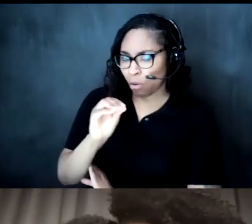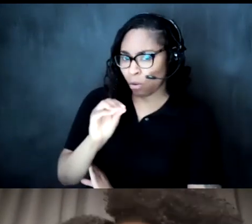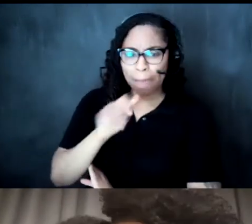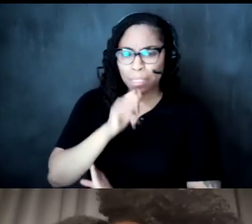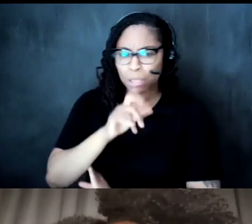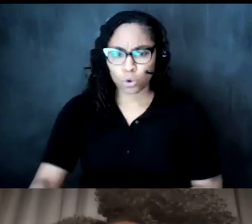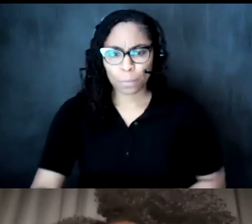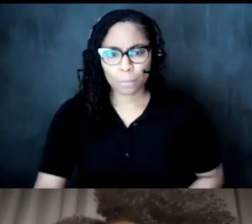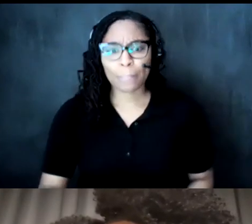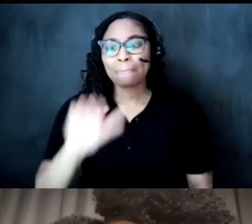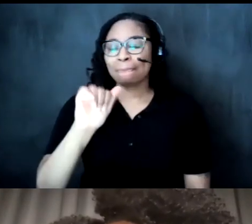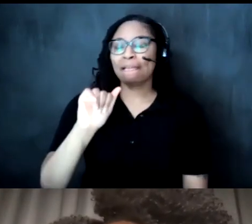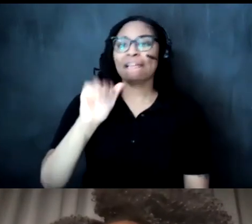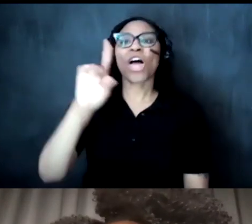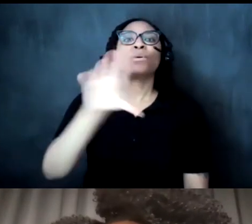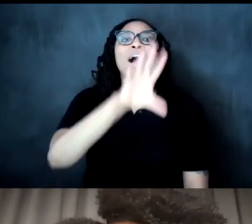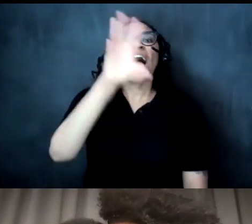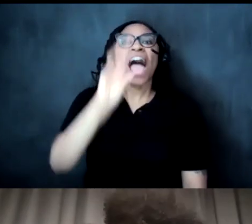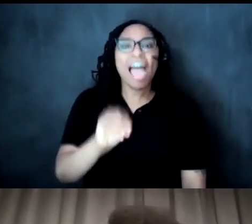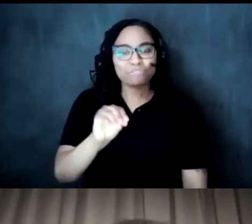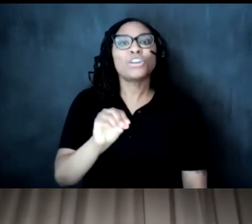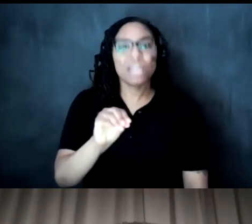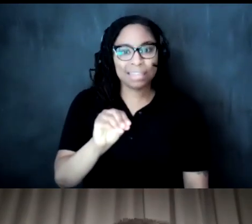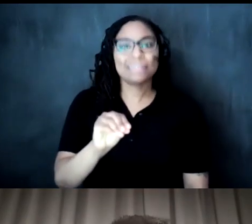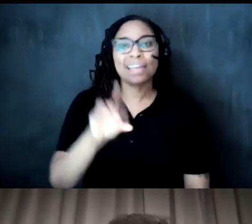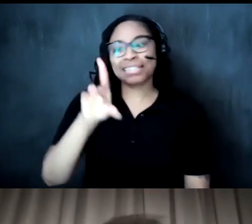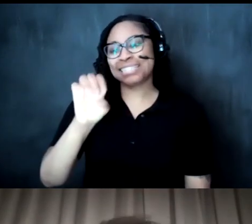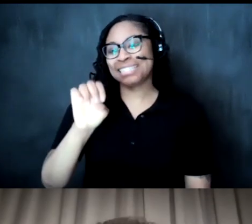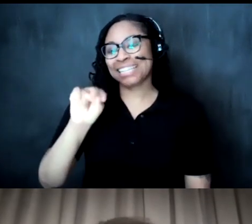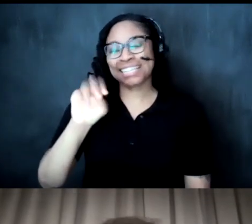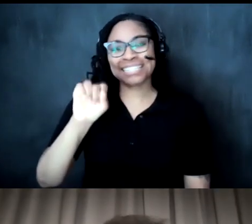african descendants of slaves oh okay so kind of yeah yeah um